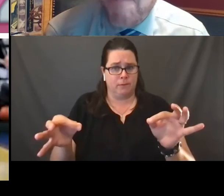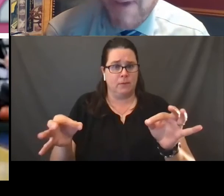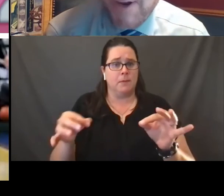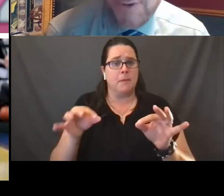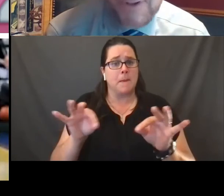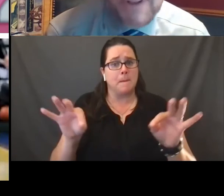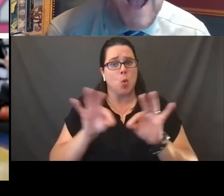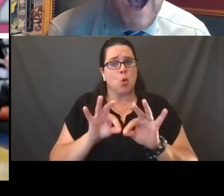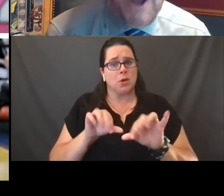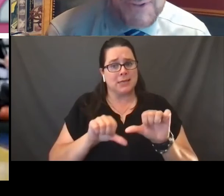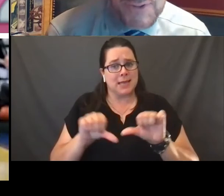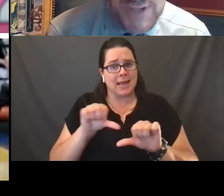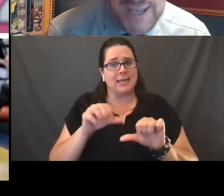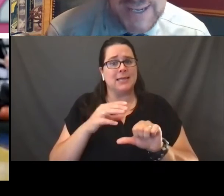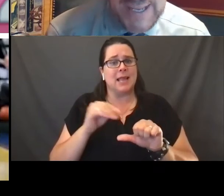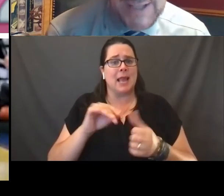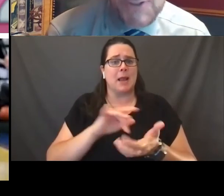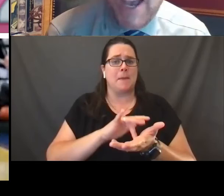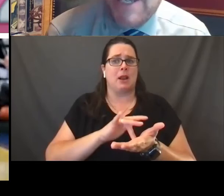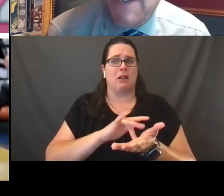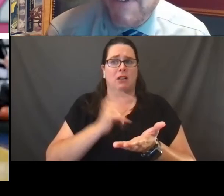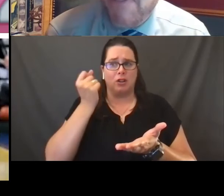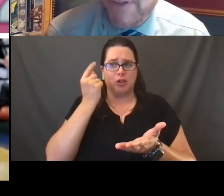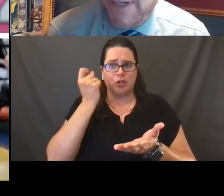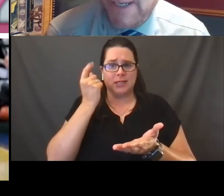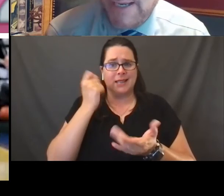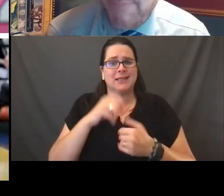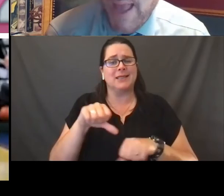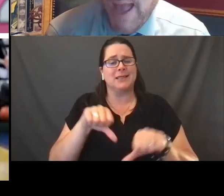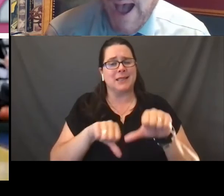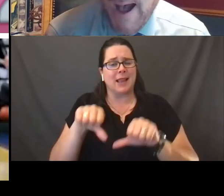and about medical understanding and scientific validity,